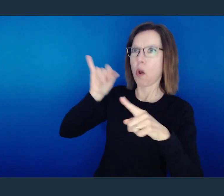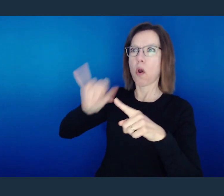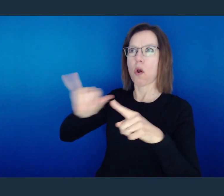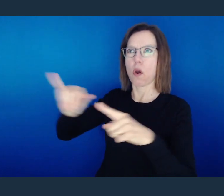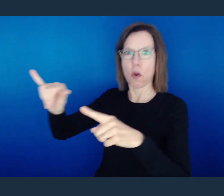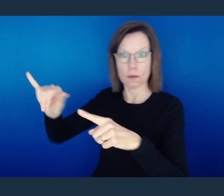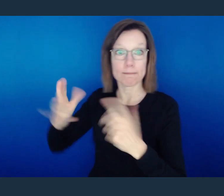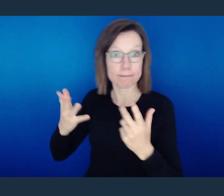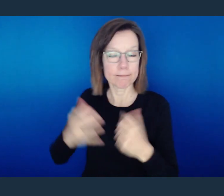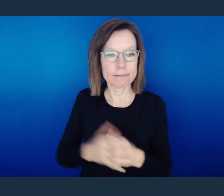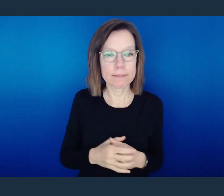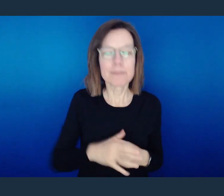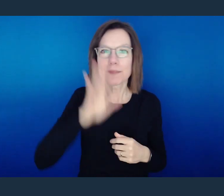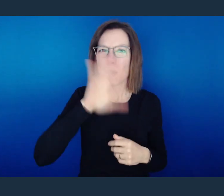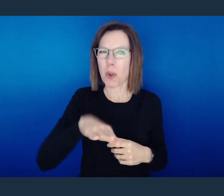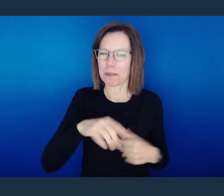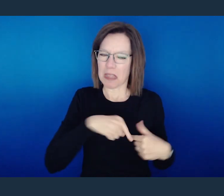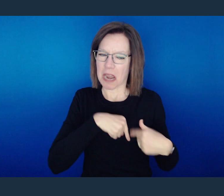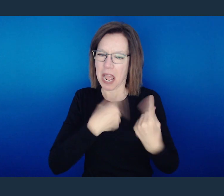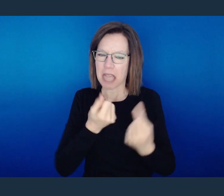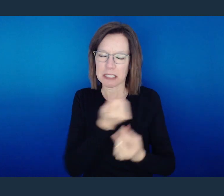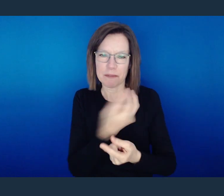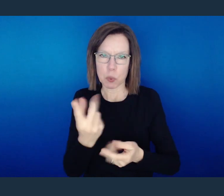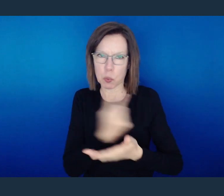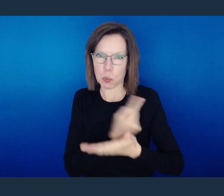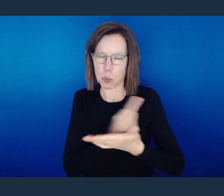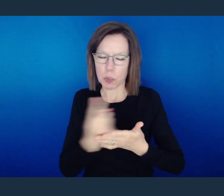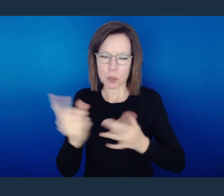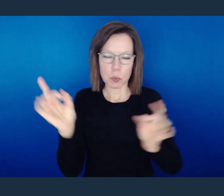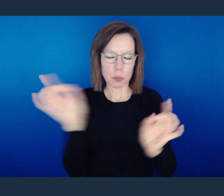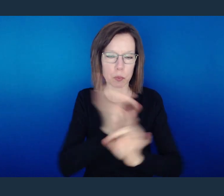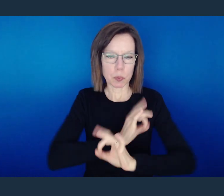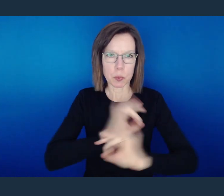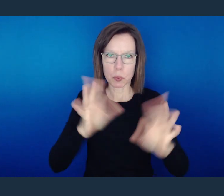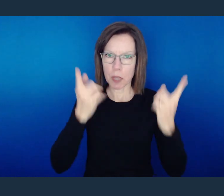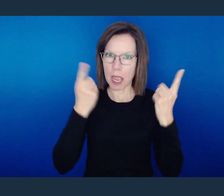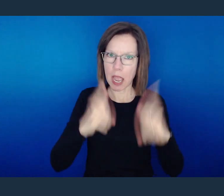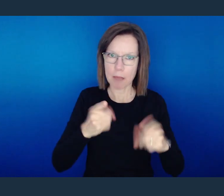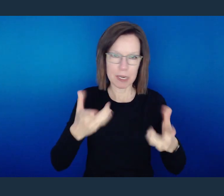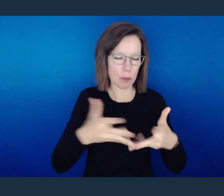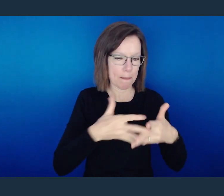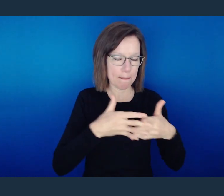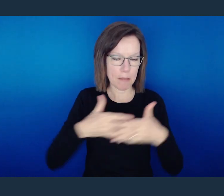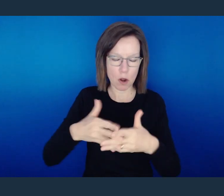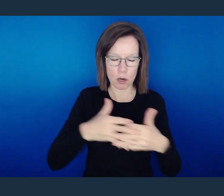You know, over the last couple weeks, we've experienced some of the biggest, most unforeseen